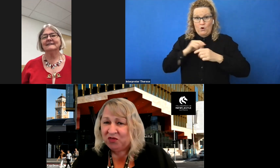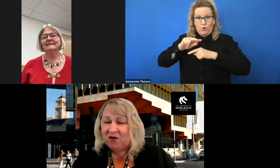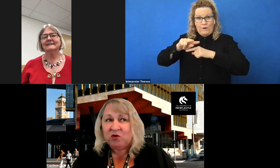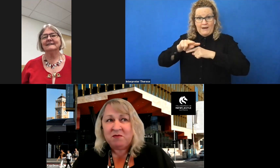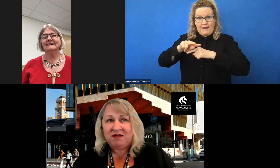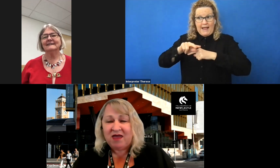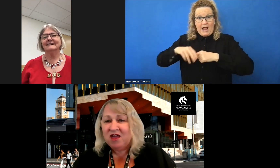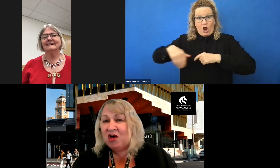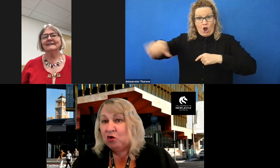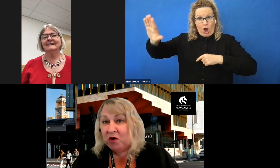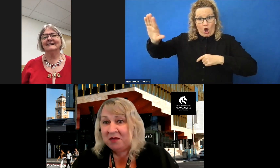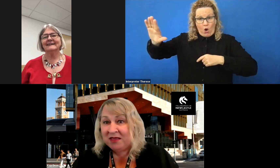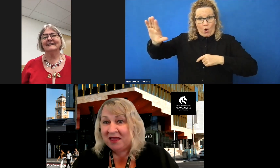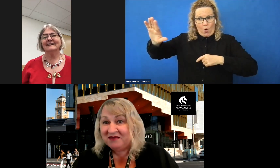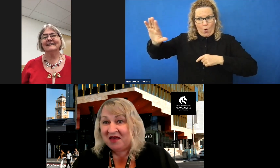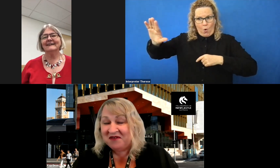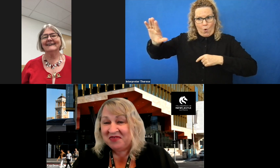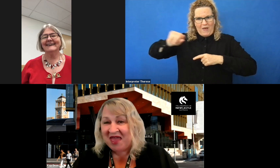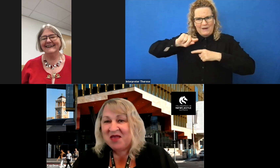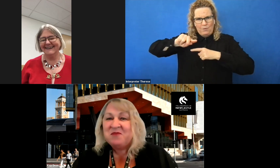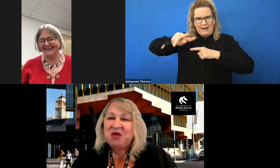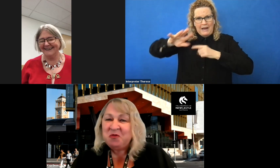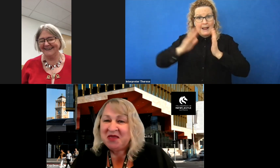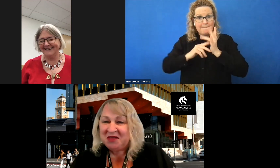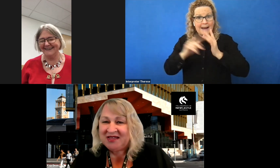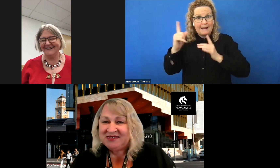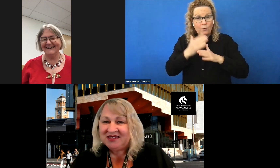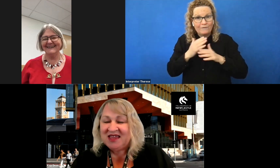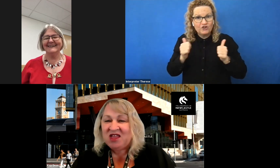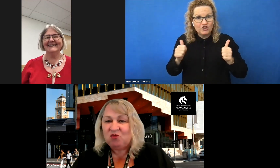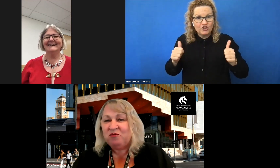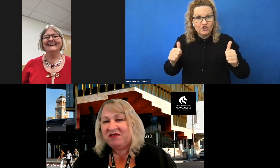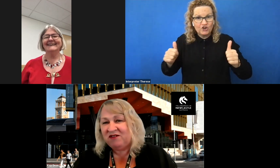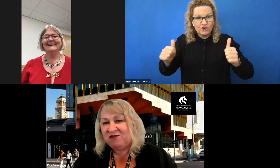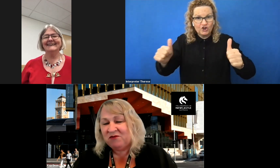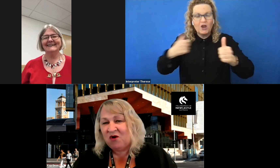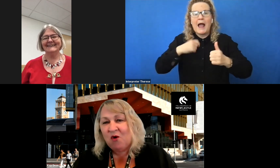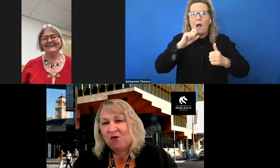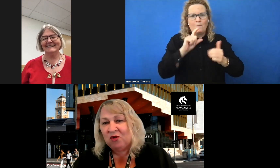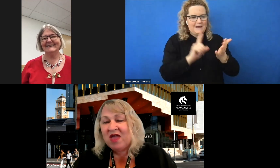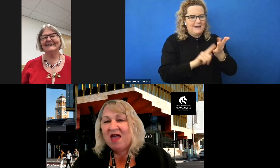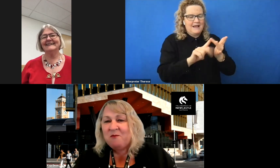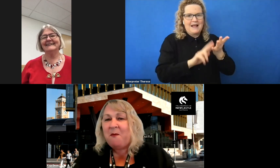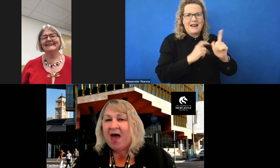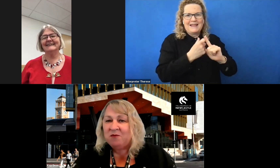the following Monday or any Mondays after that but I will be on LinkedIn and I will miss you all but